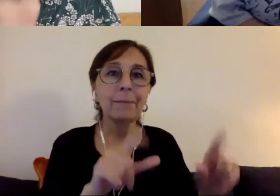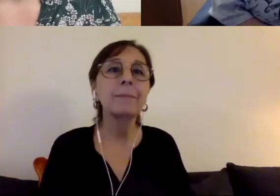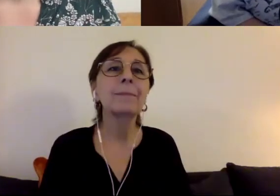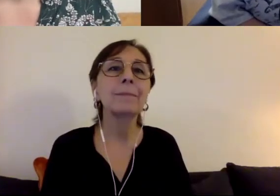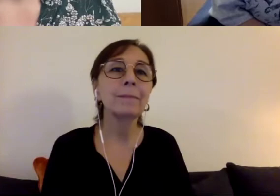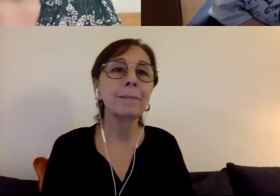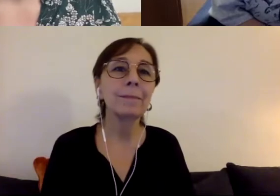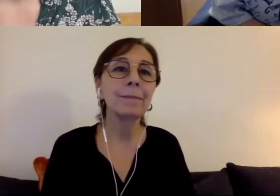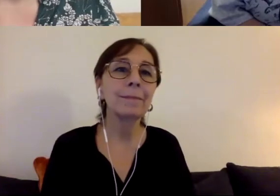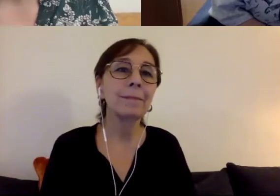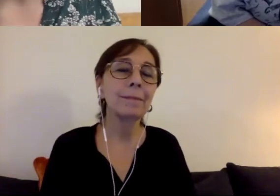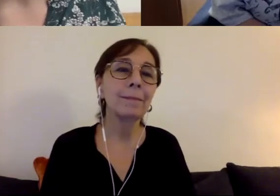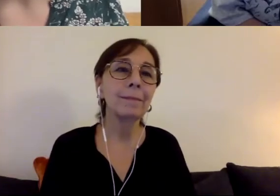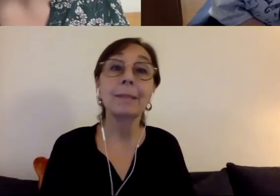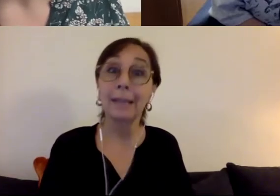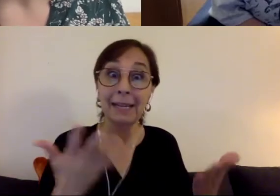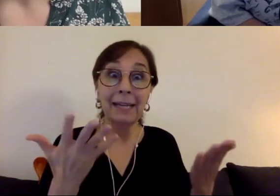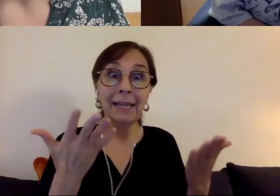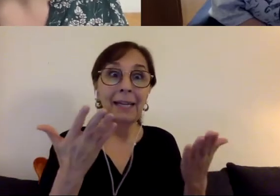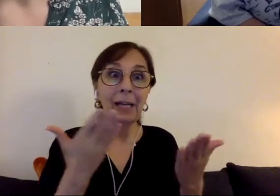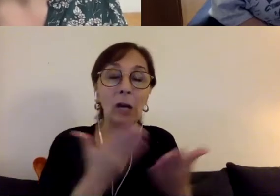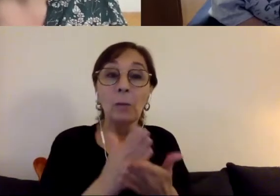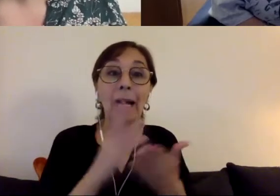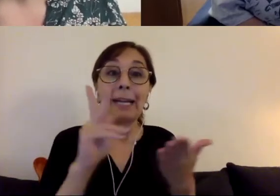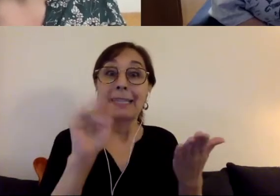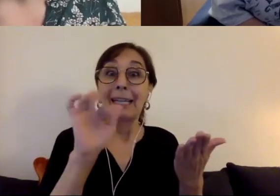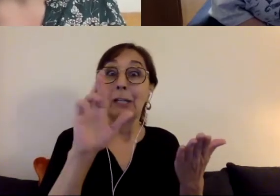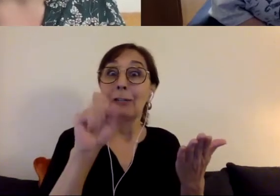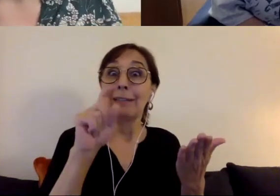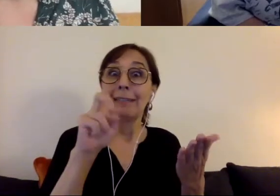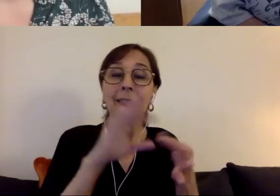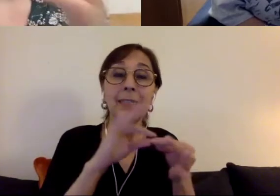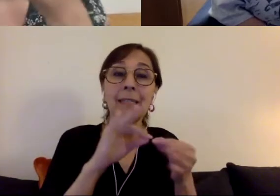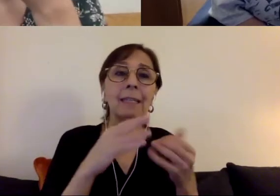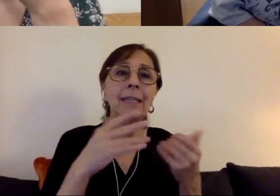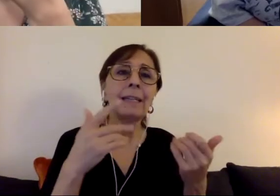all right. So the first thing that I wanted to talk